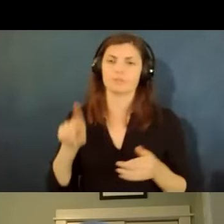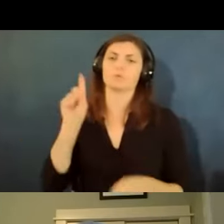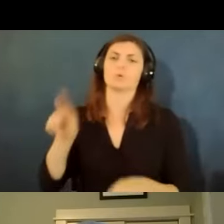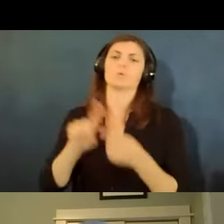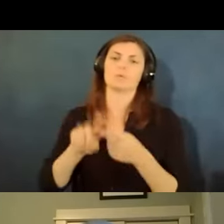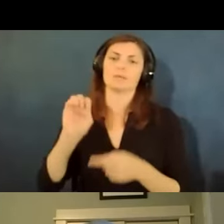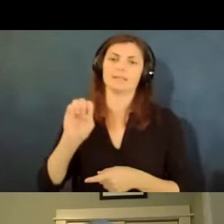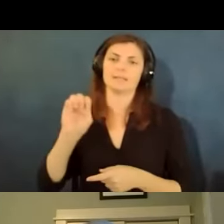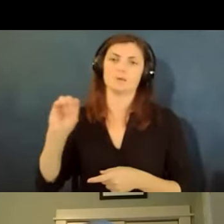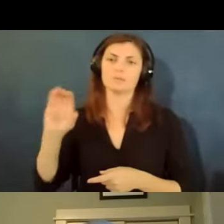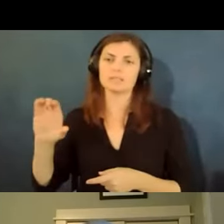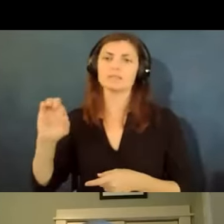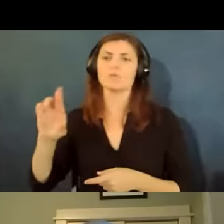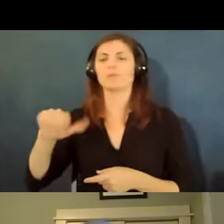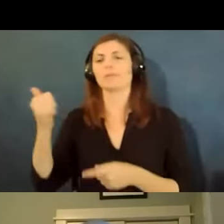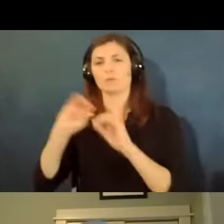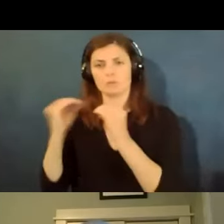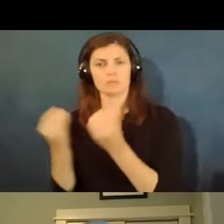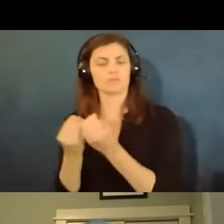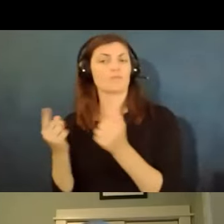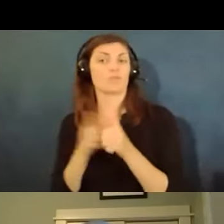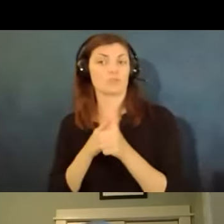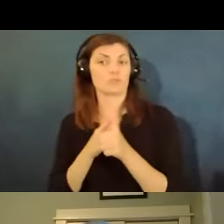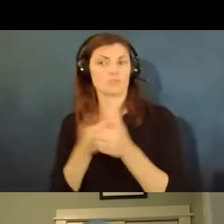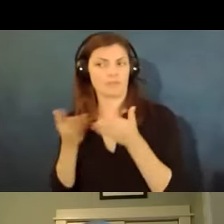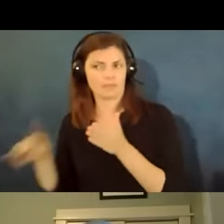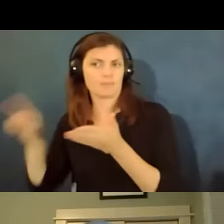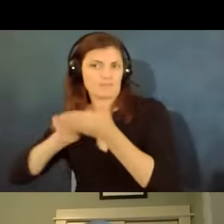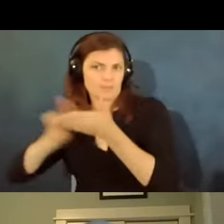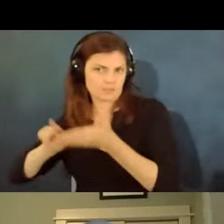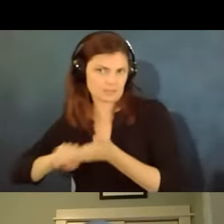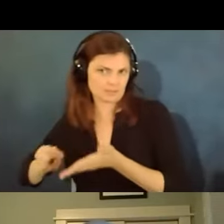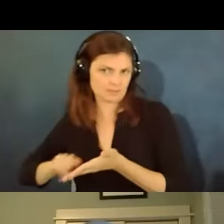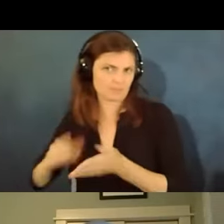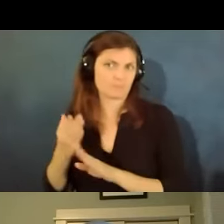one of these other organizations and let them investigate first before you can go to court